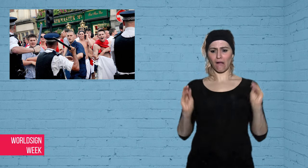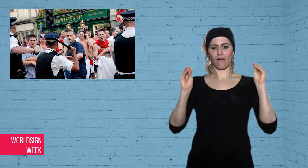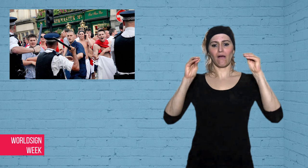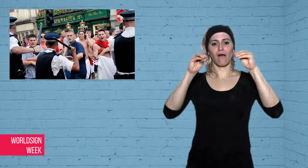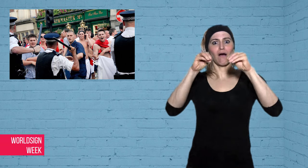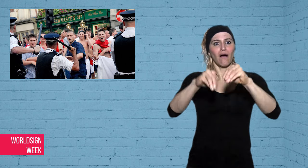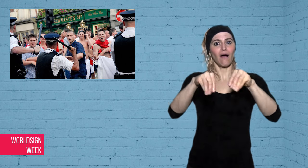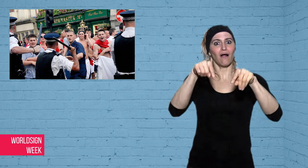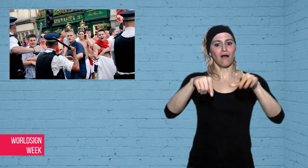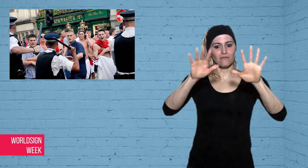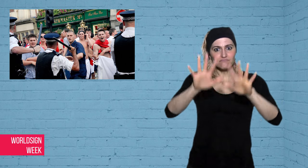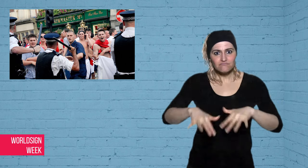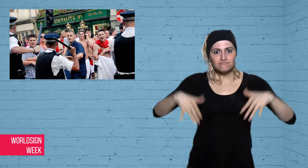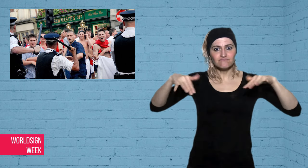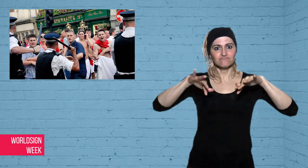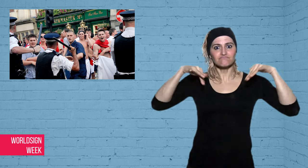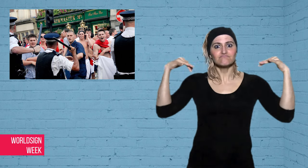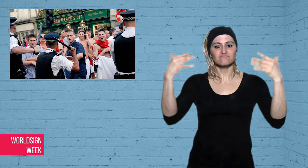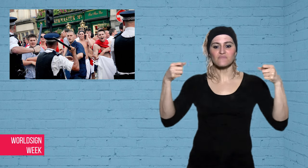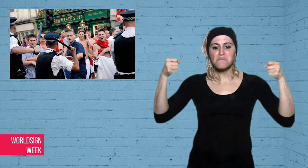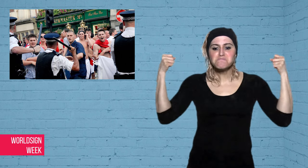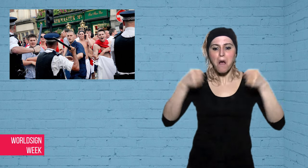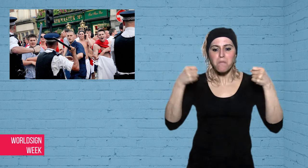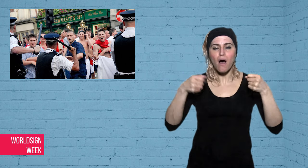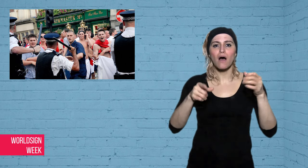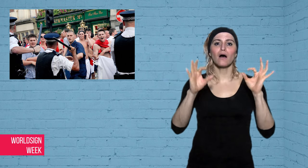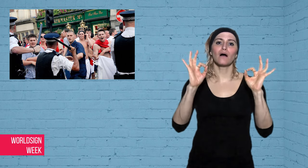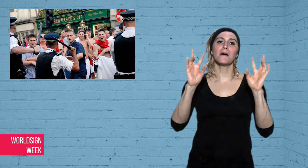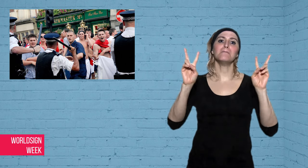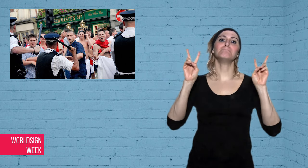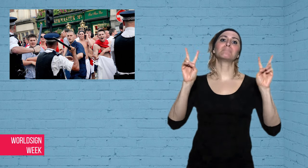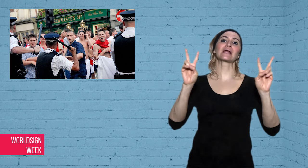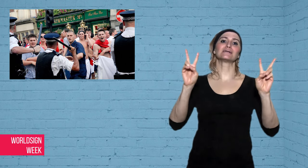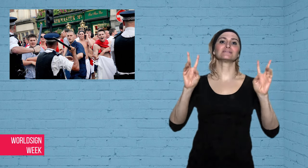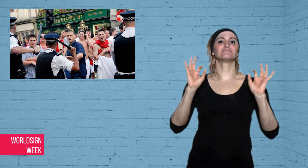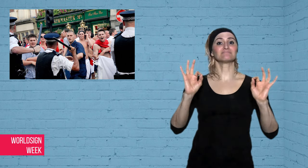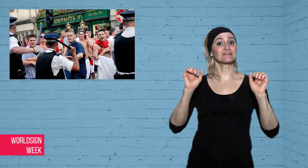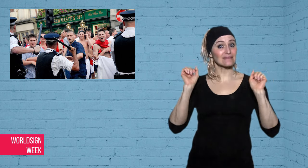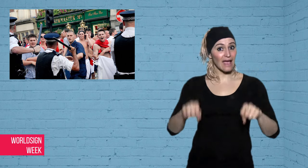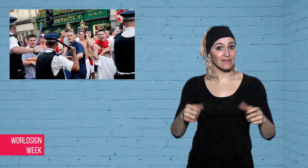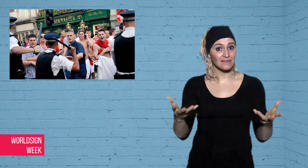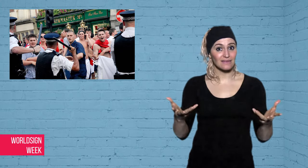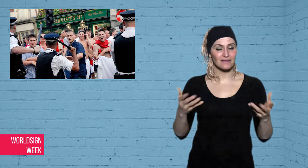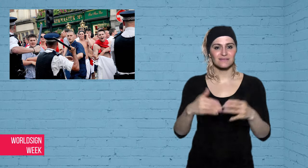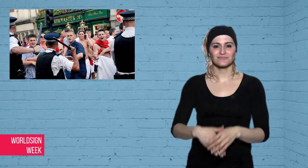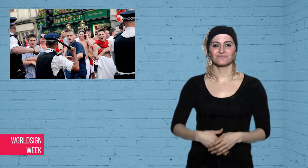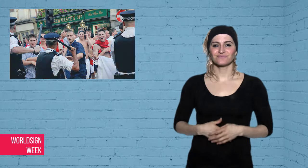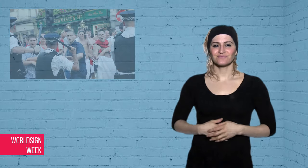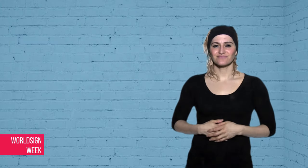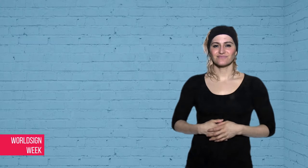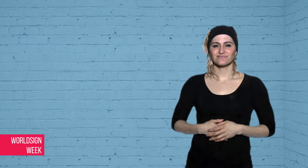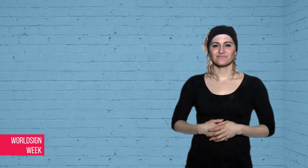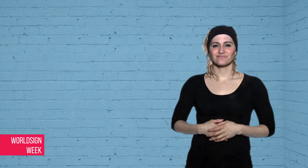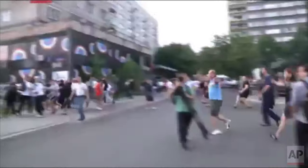fans’ aggression” in a peaceful way.